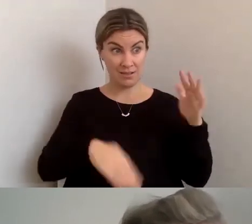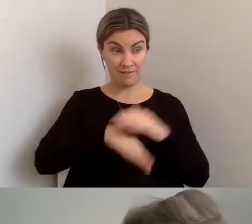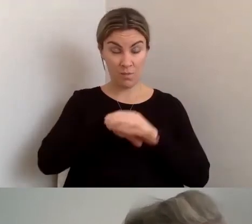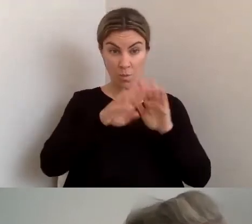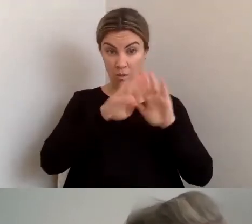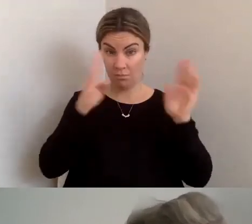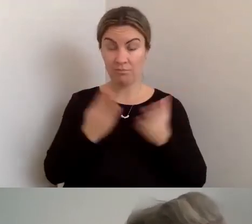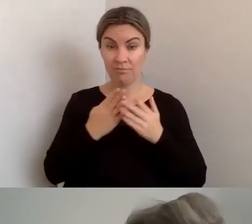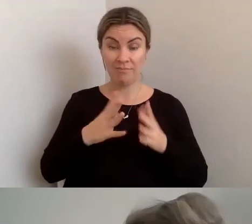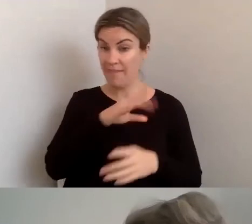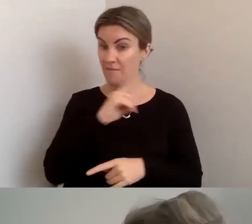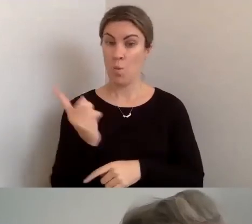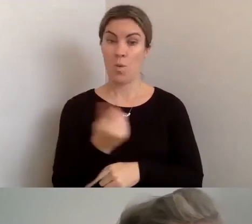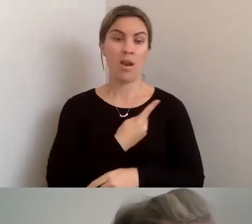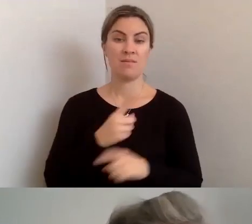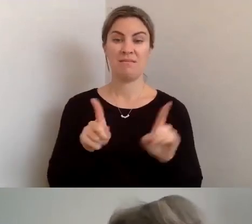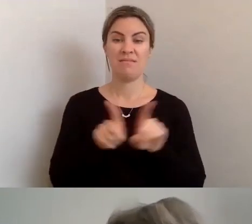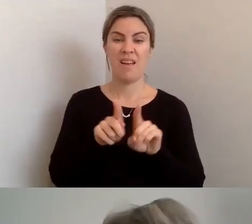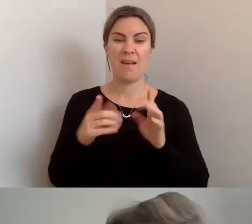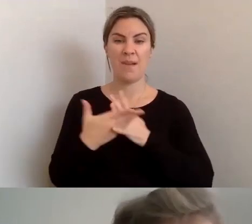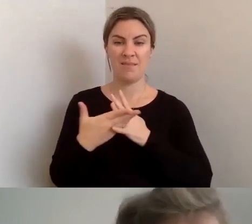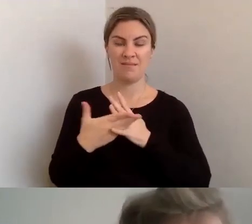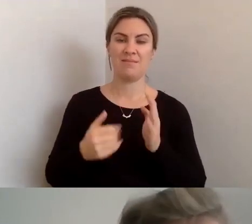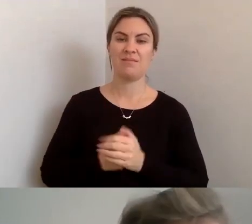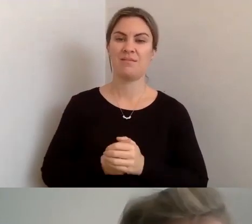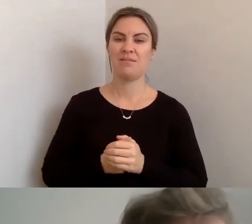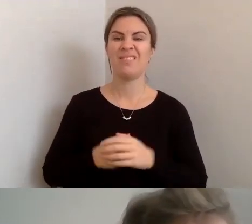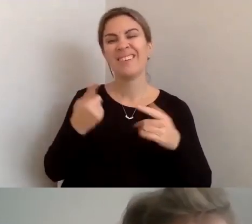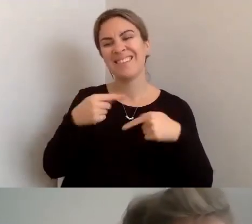So it depends on which site the access comes from - if it's